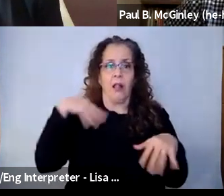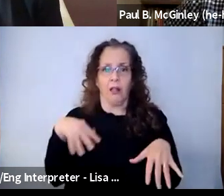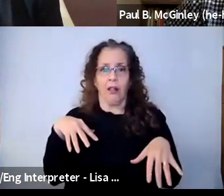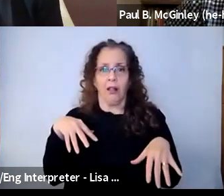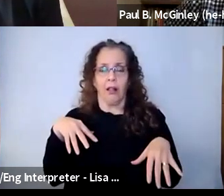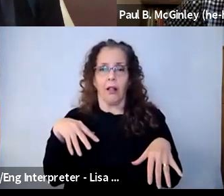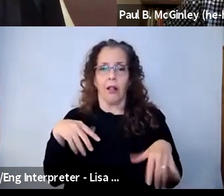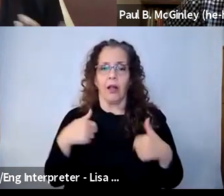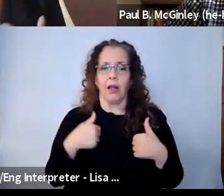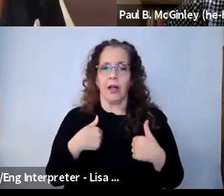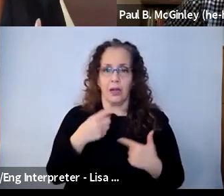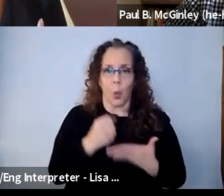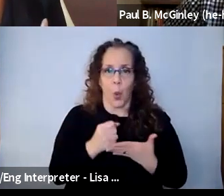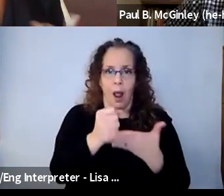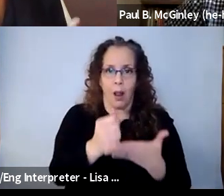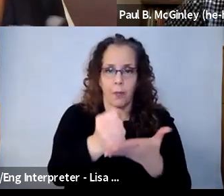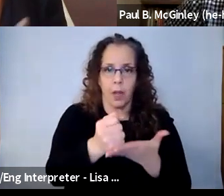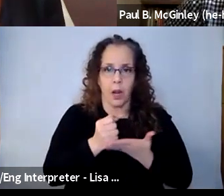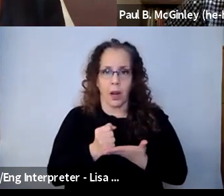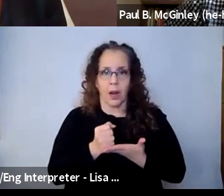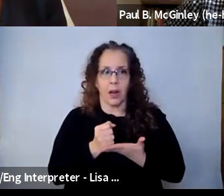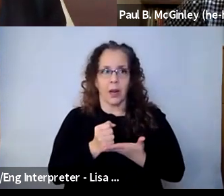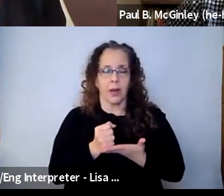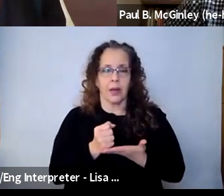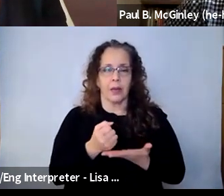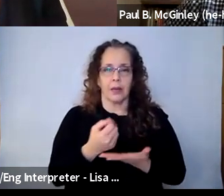this process. Maybe what we're going to do, it's just going to